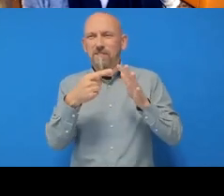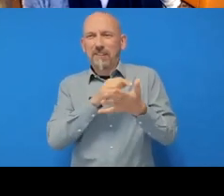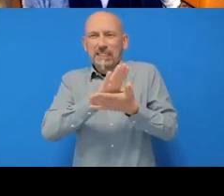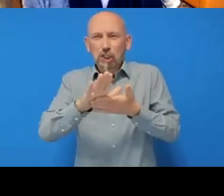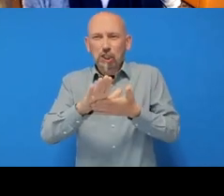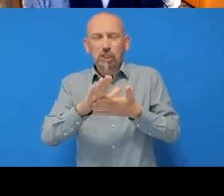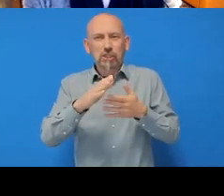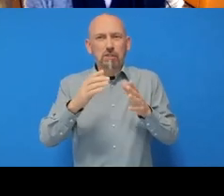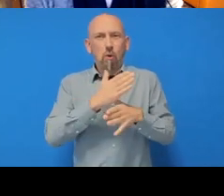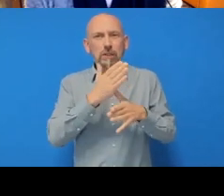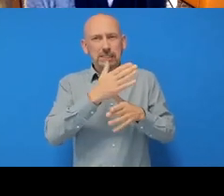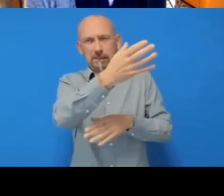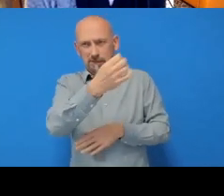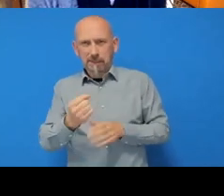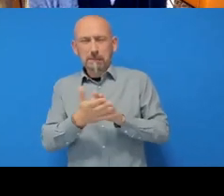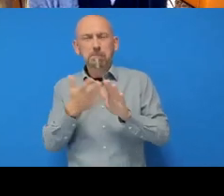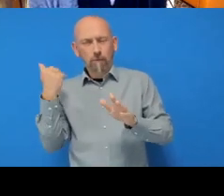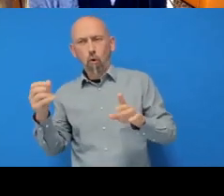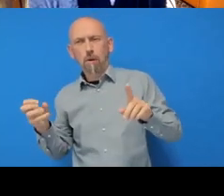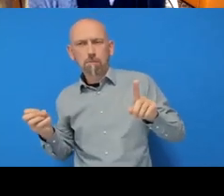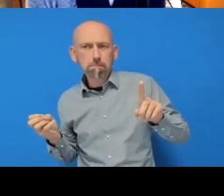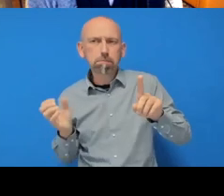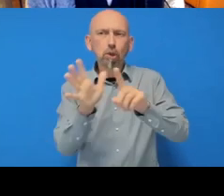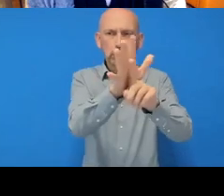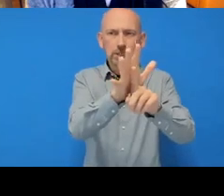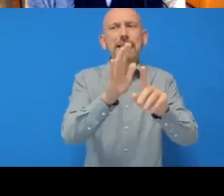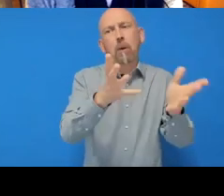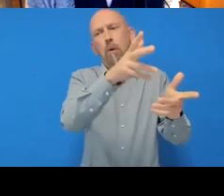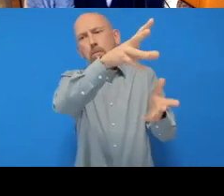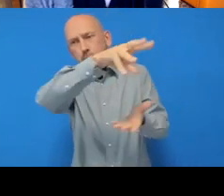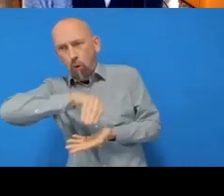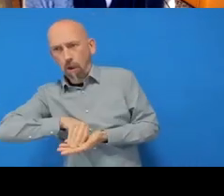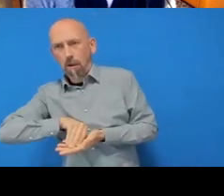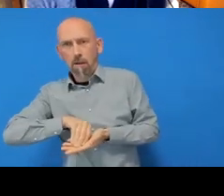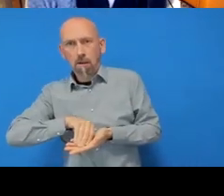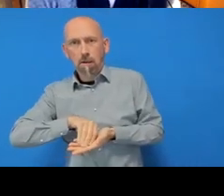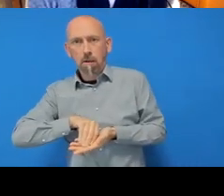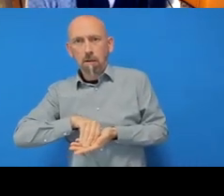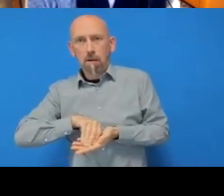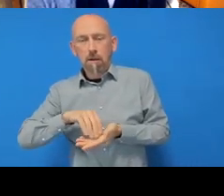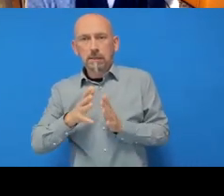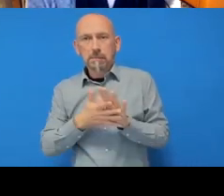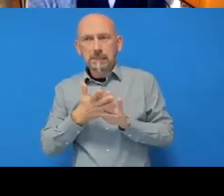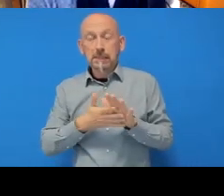And that's really important to do. So when you are working with other people as you say, before you start doing anything, right,